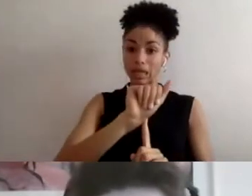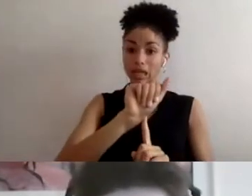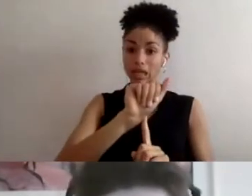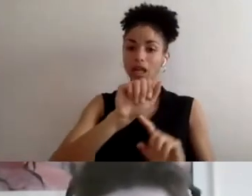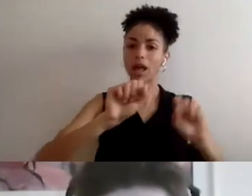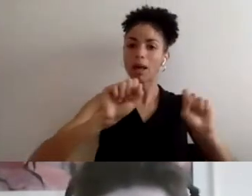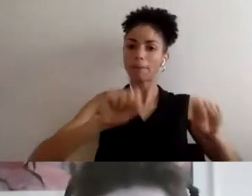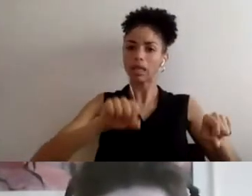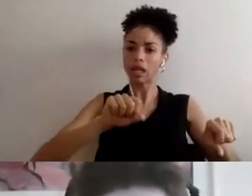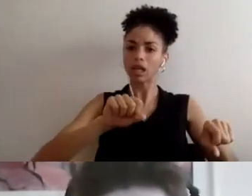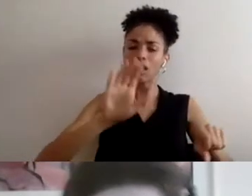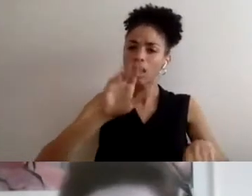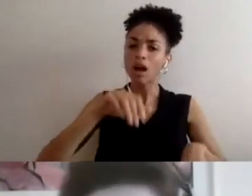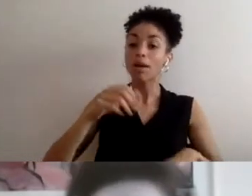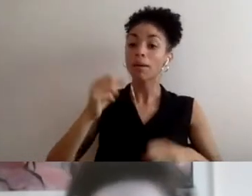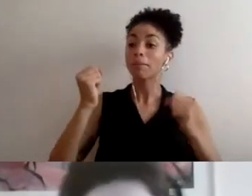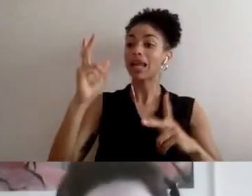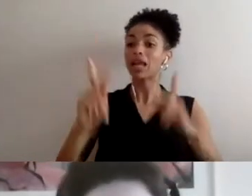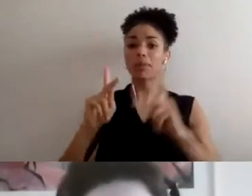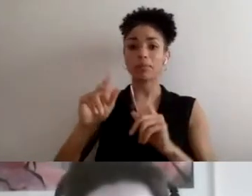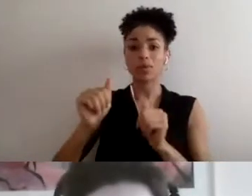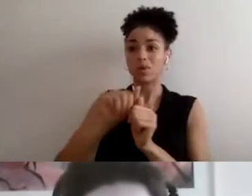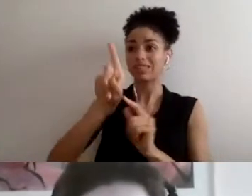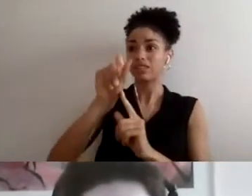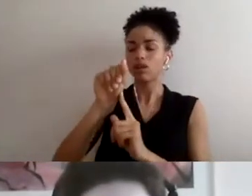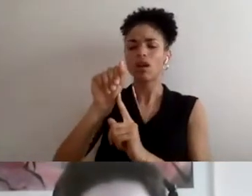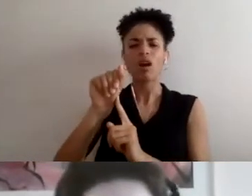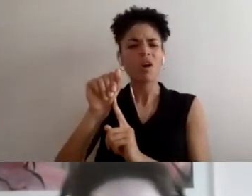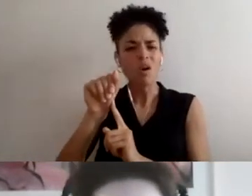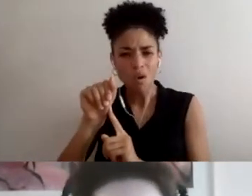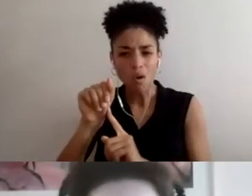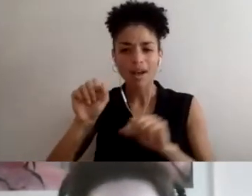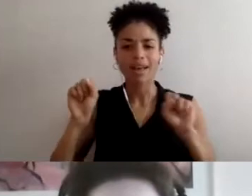disabilities are so capable in other ways, and some people even have gifts